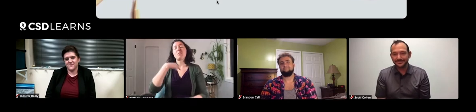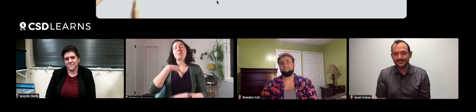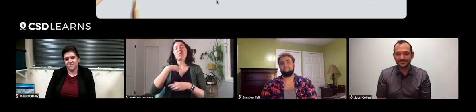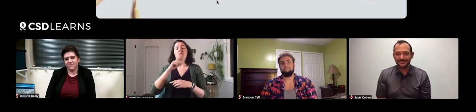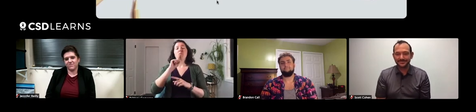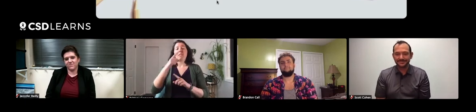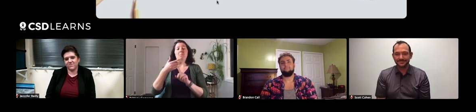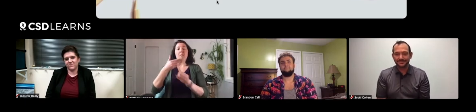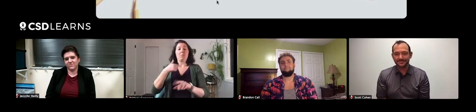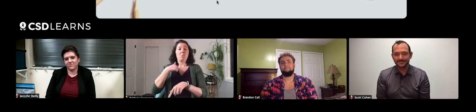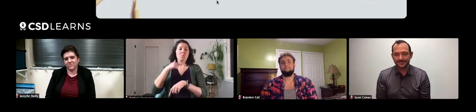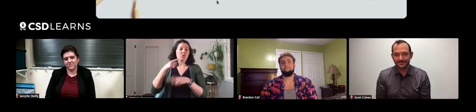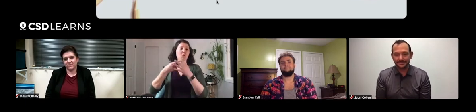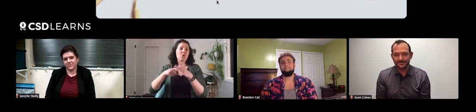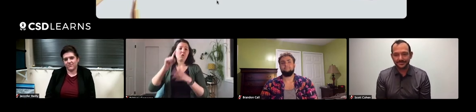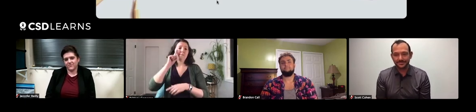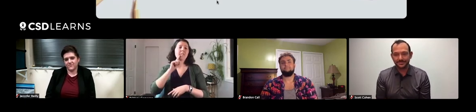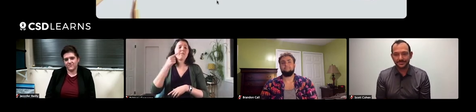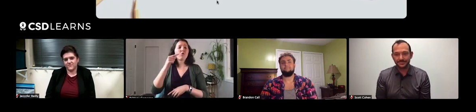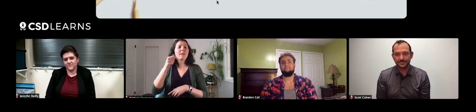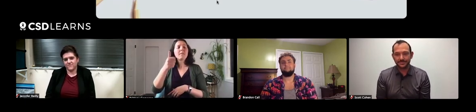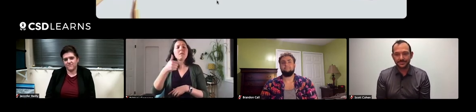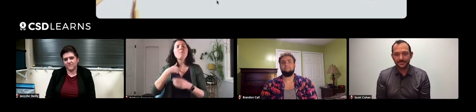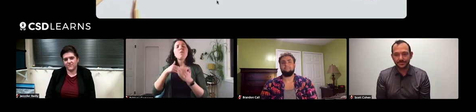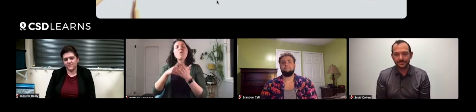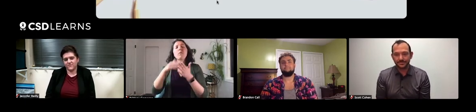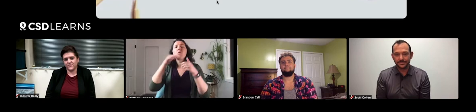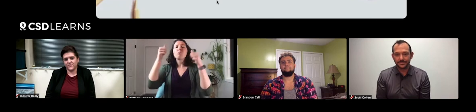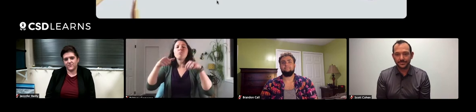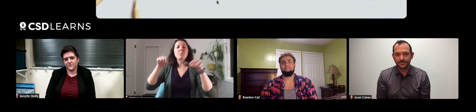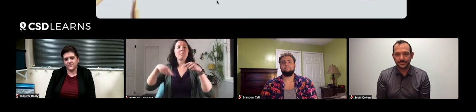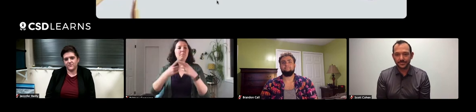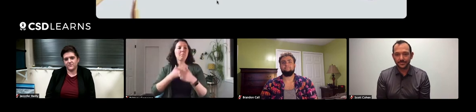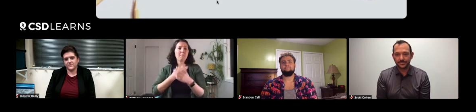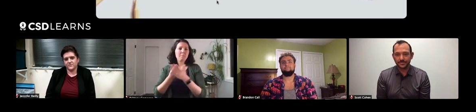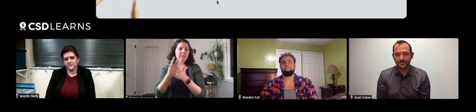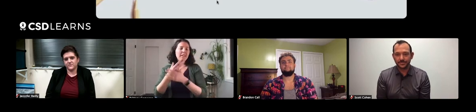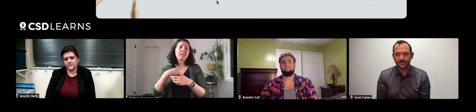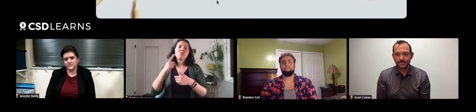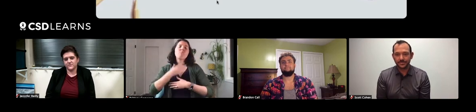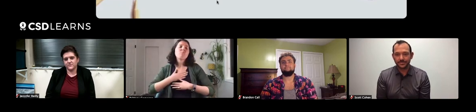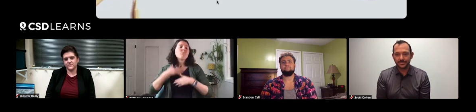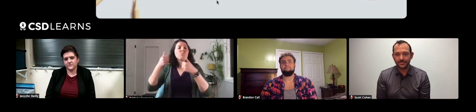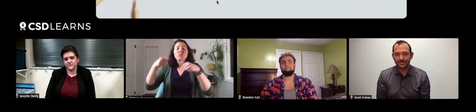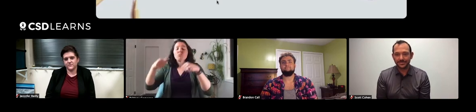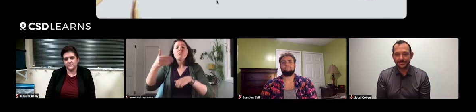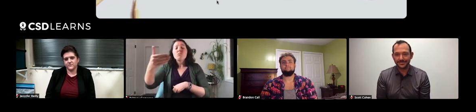Well, before I started Deaf Green Thumbs, I would often post things about my own plants. And I enjoyed doing that.